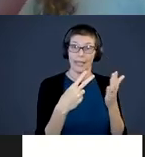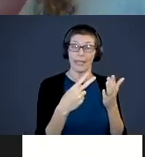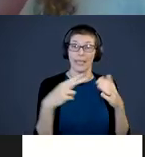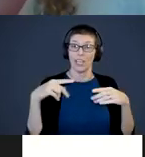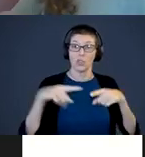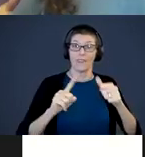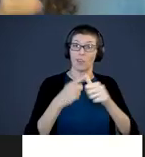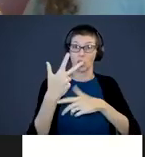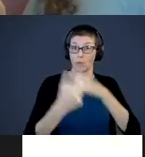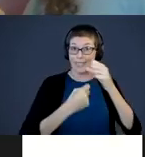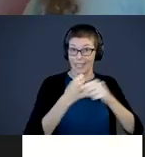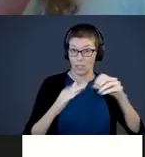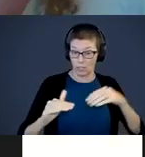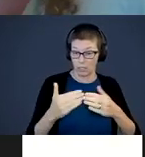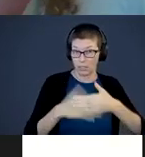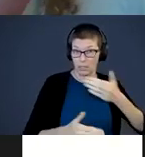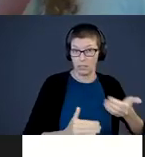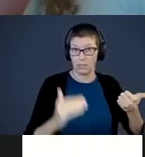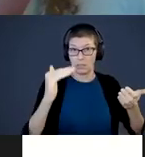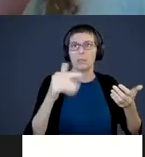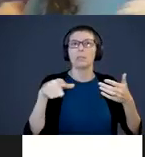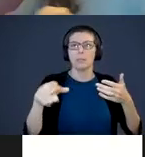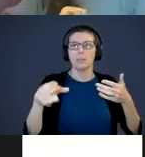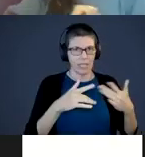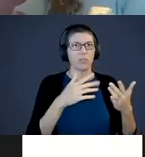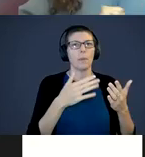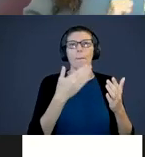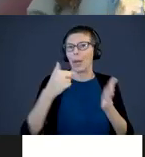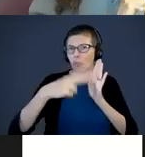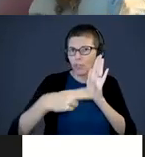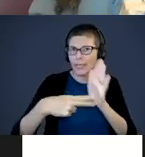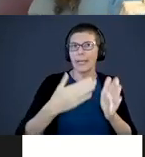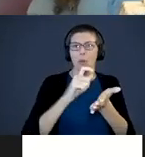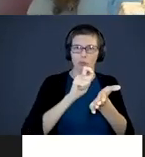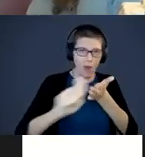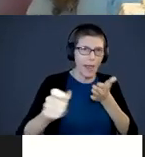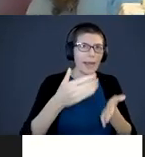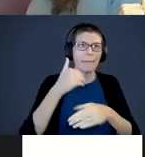readers and tend to write better and have better English skills. They also do better in school.